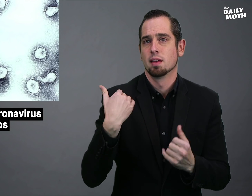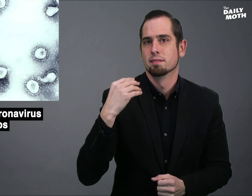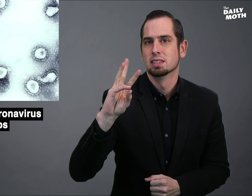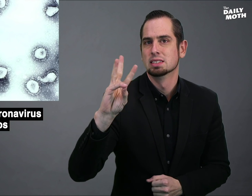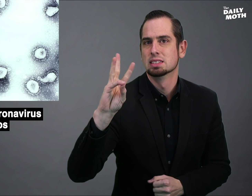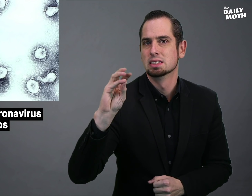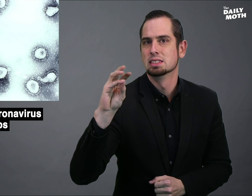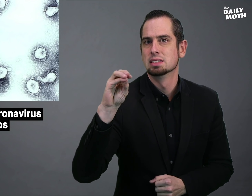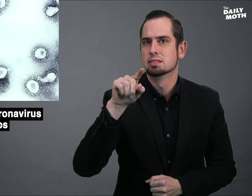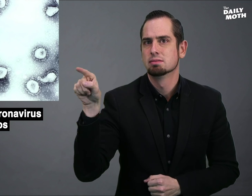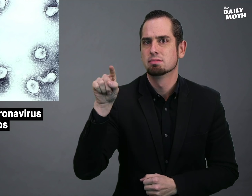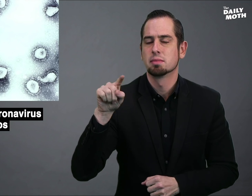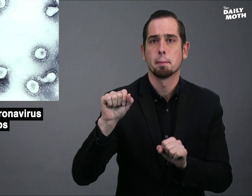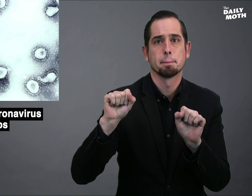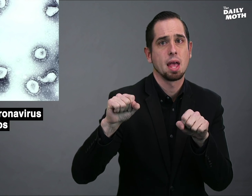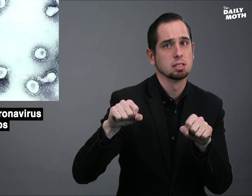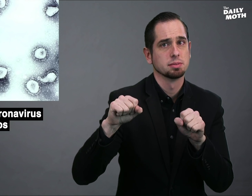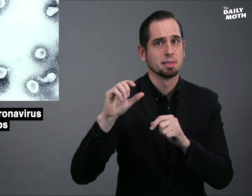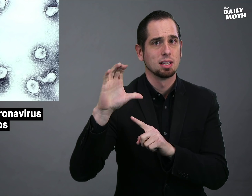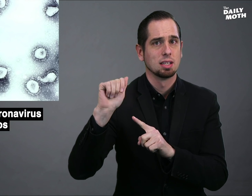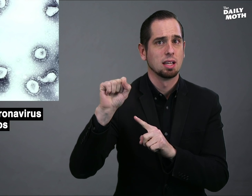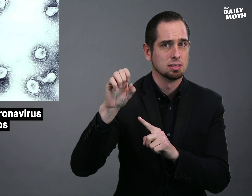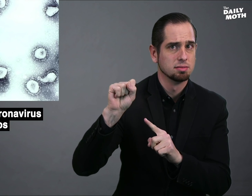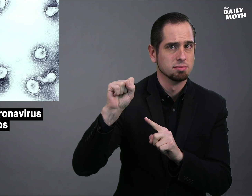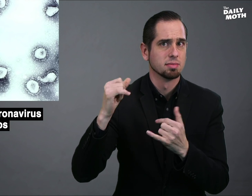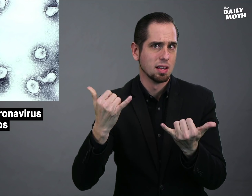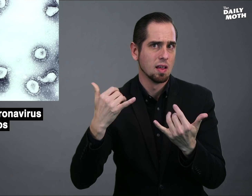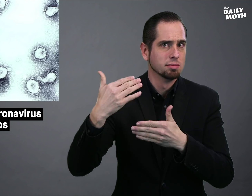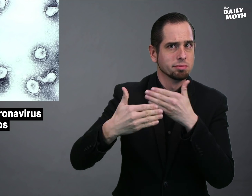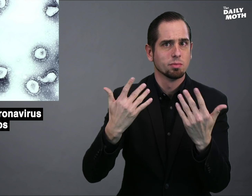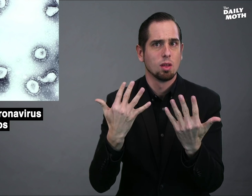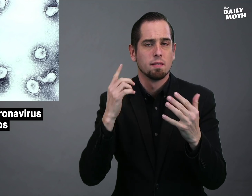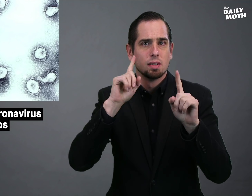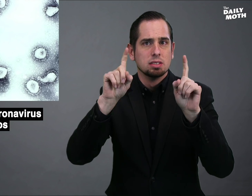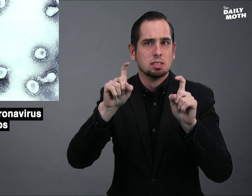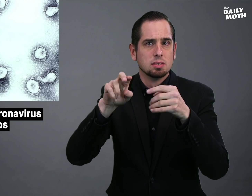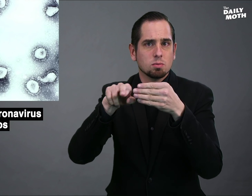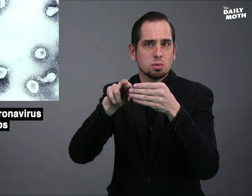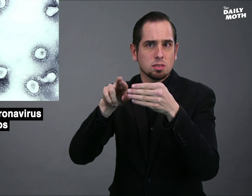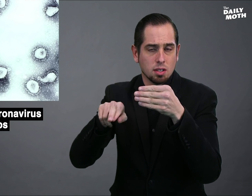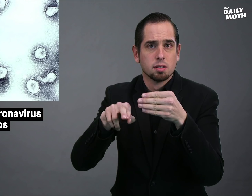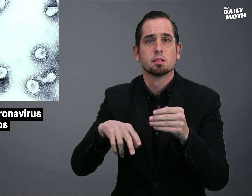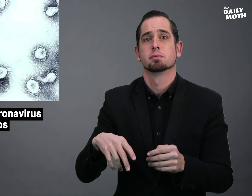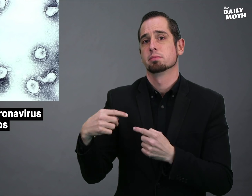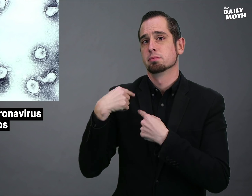There are 60 possible cases that are pending test results